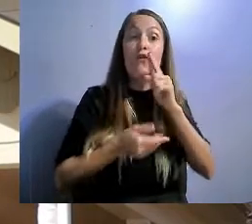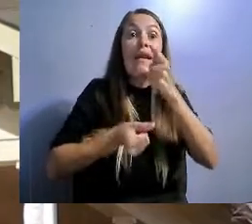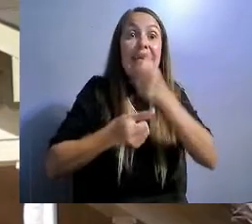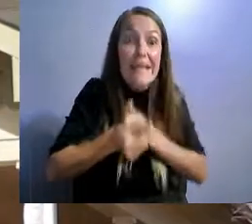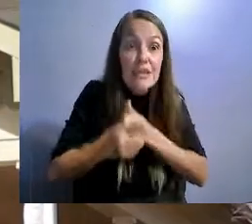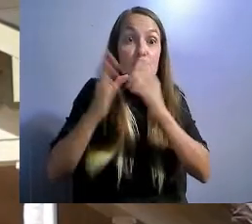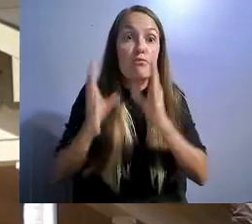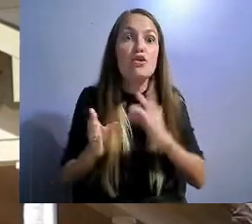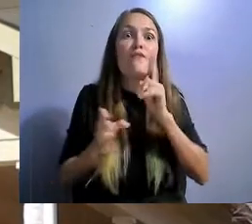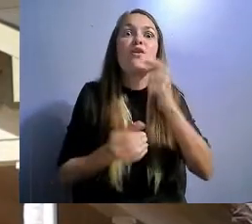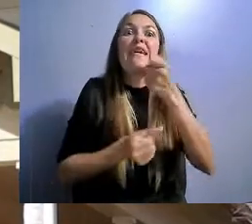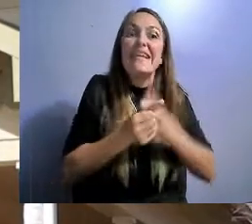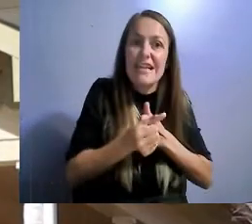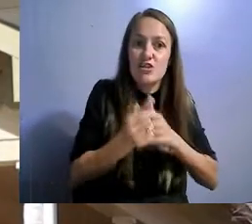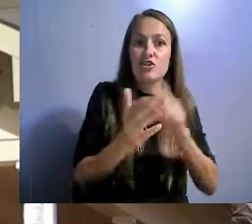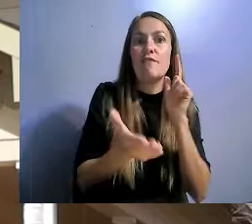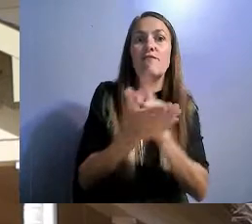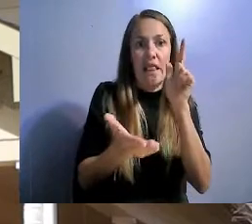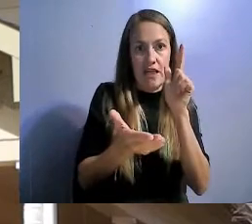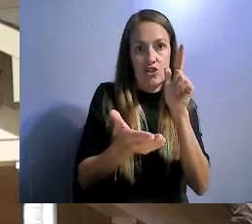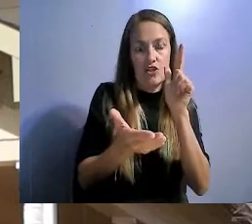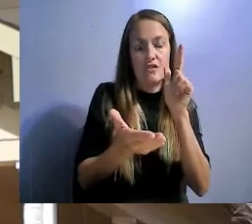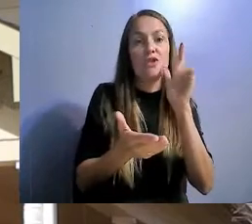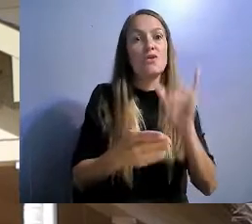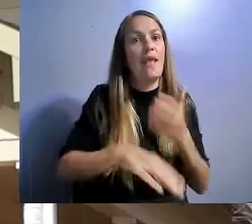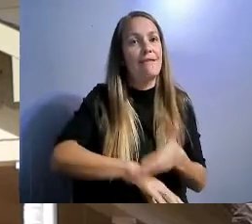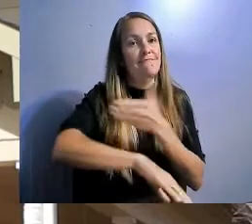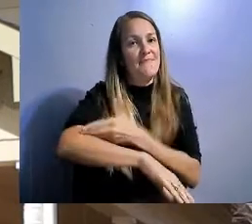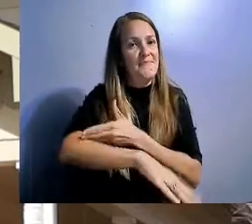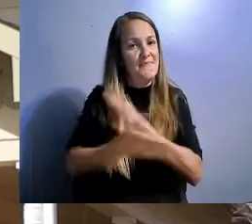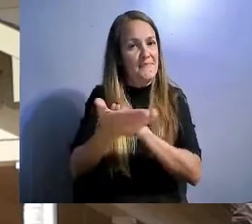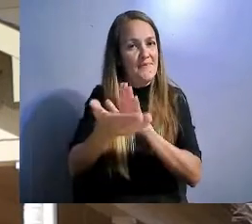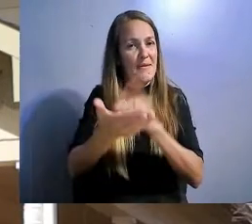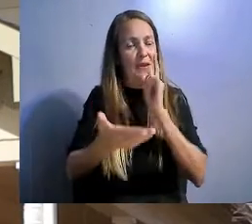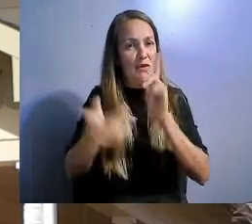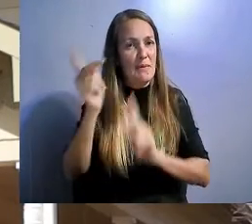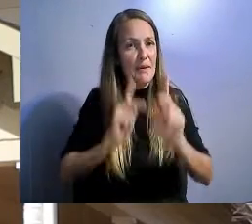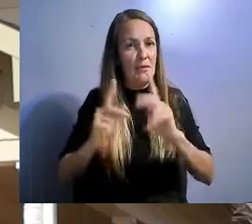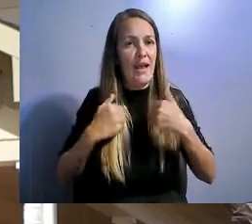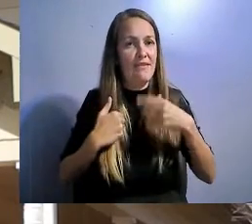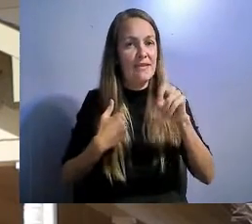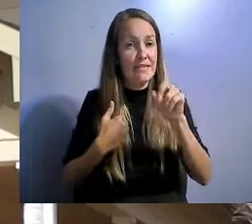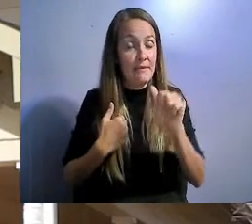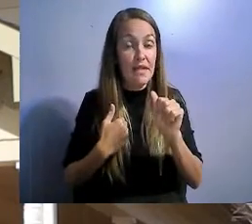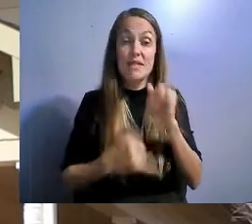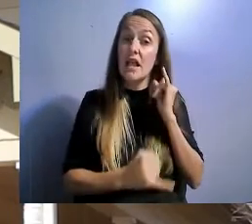Finally, I want to give kudos to the rest of the civil rights legal program team. Kevin Williams and Karen Gilligan.